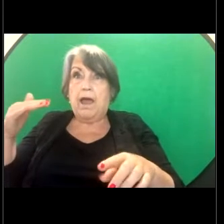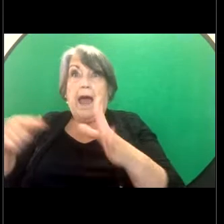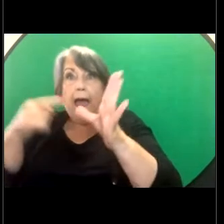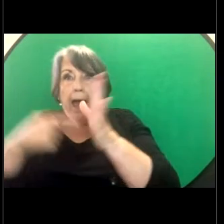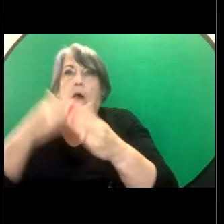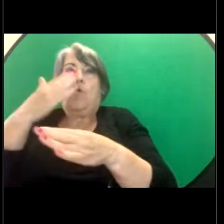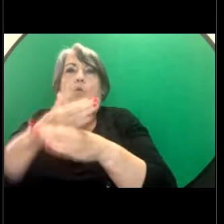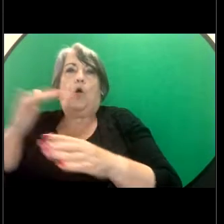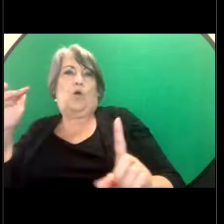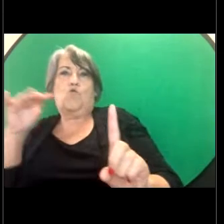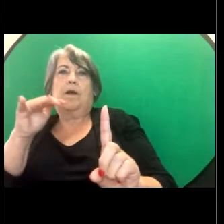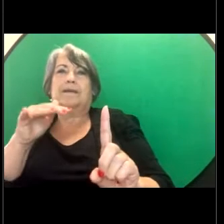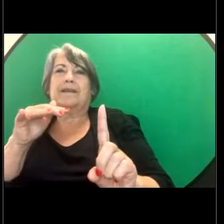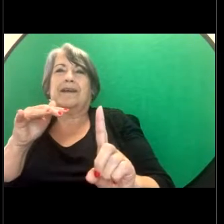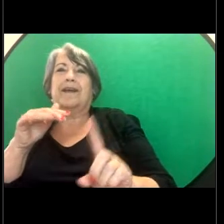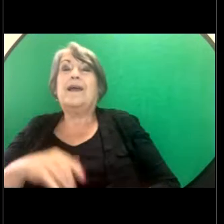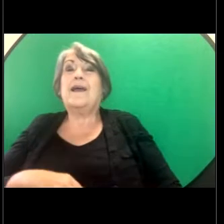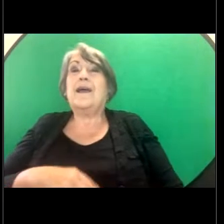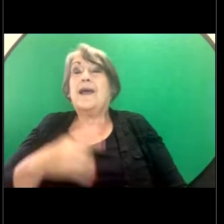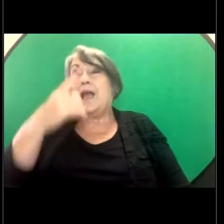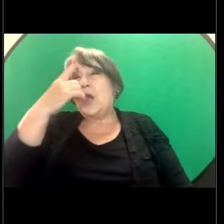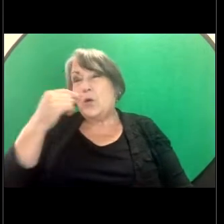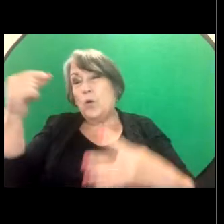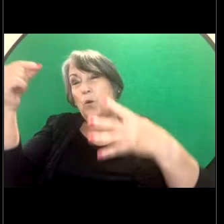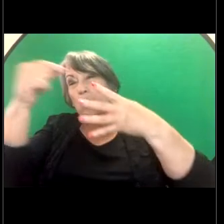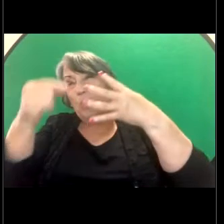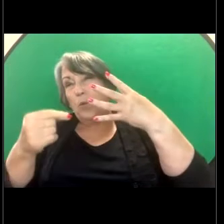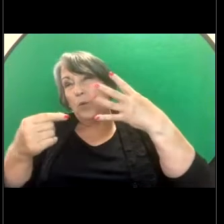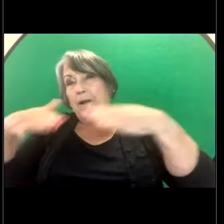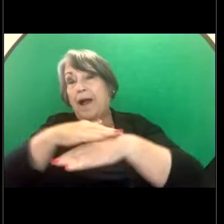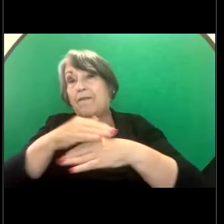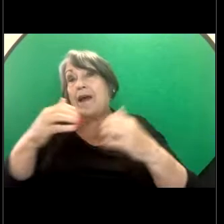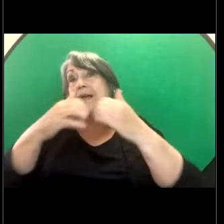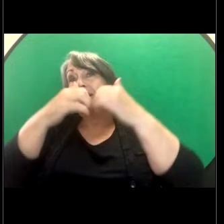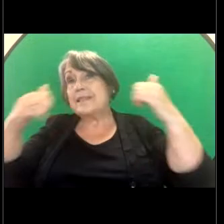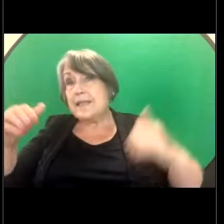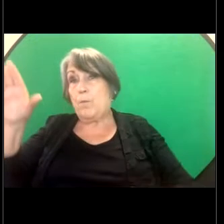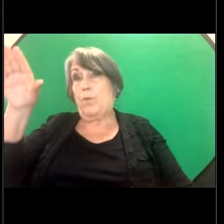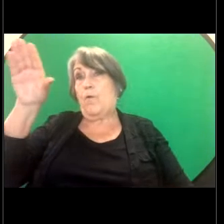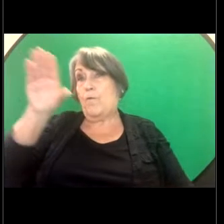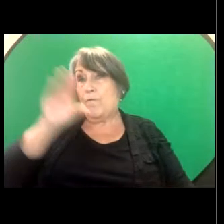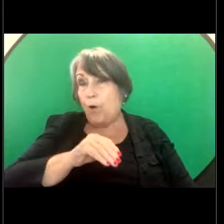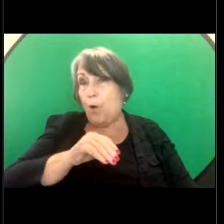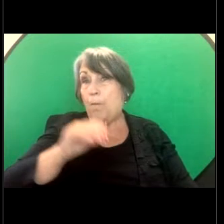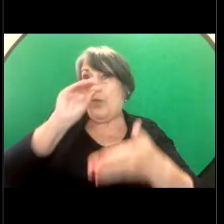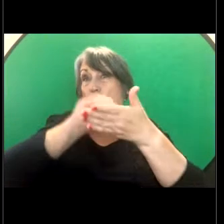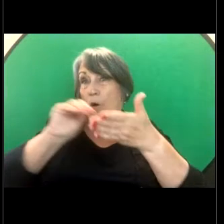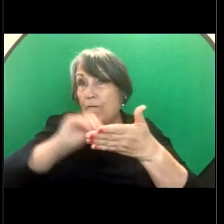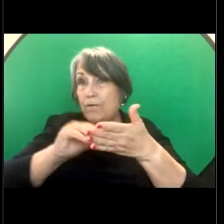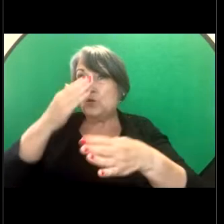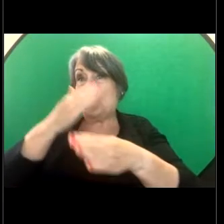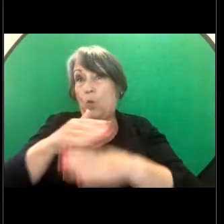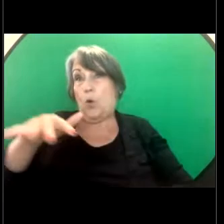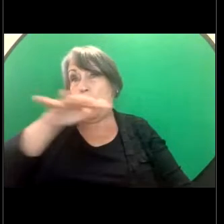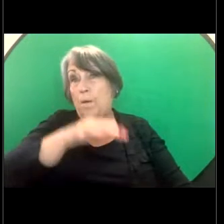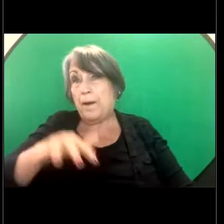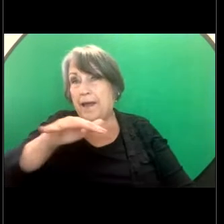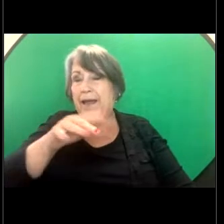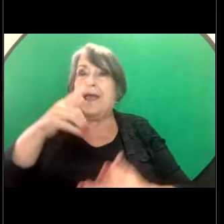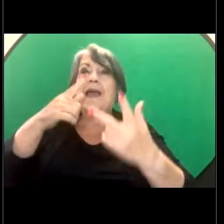It may also cover a range of acts which occur outside the traditional office or workplace, if there is a connection with the employment.